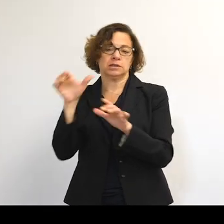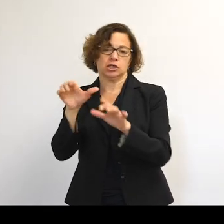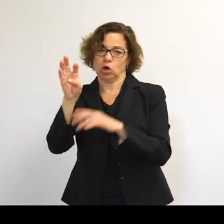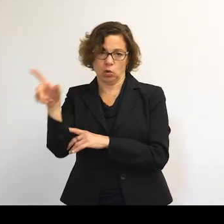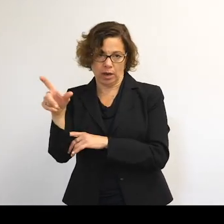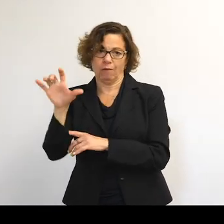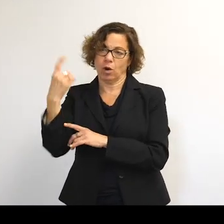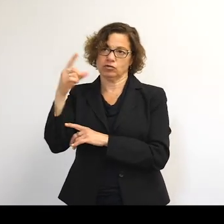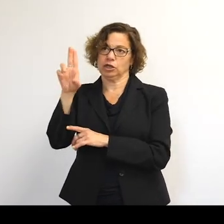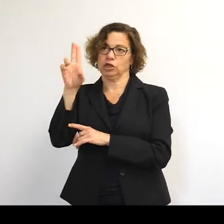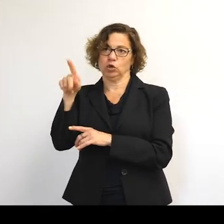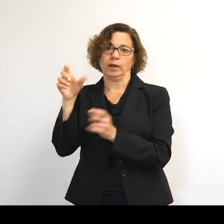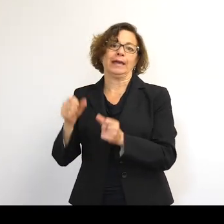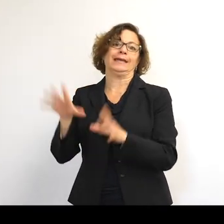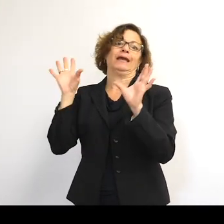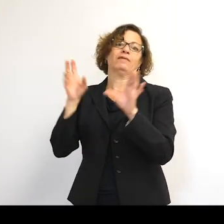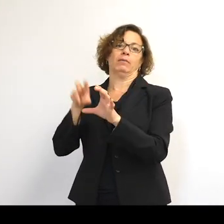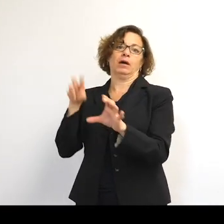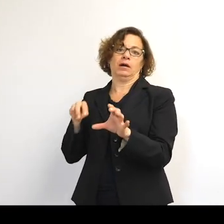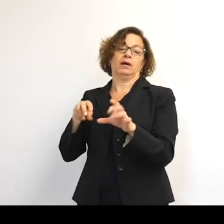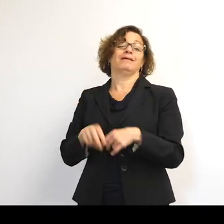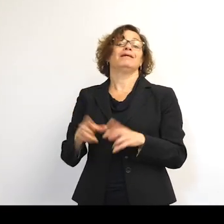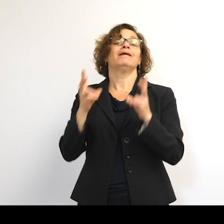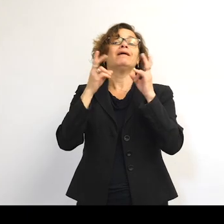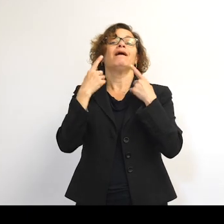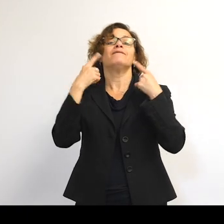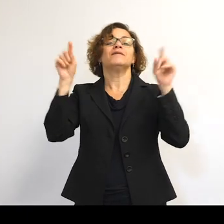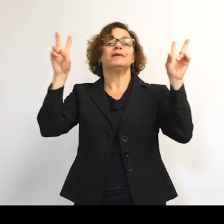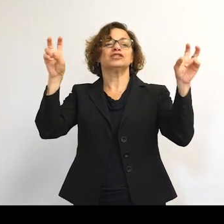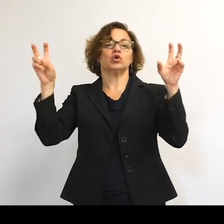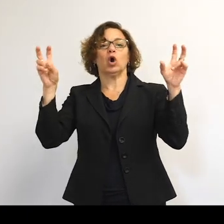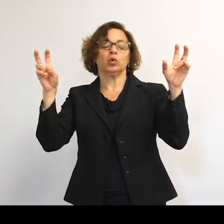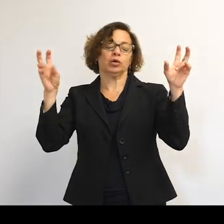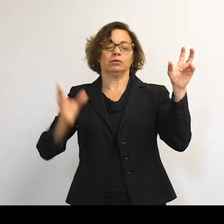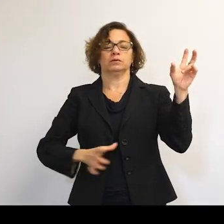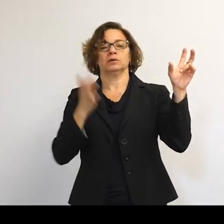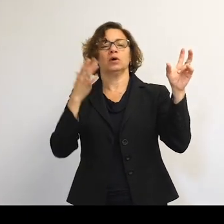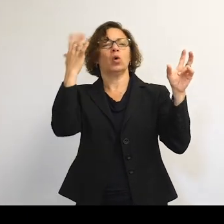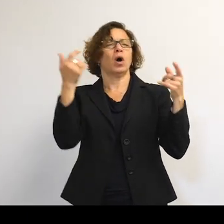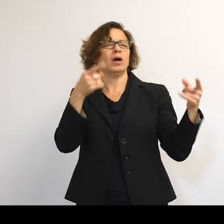So one thing I like is there's a quote given by-- an official quote on why it went wrong.